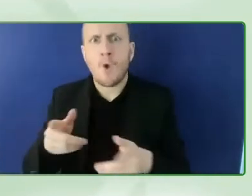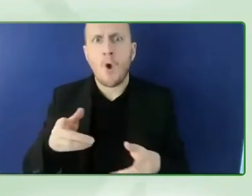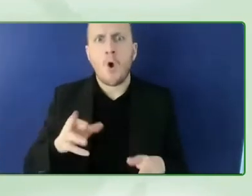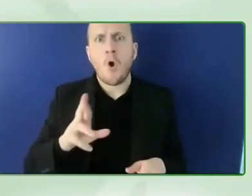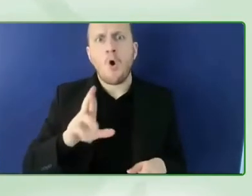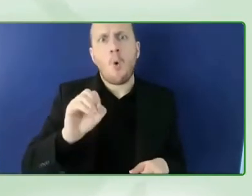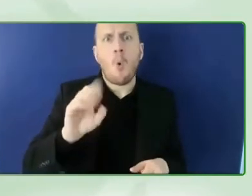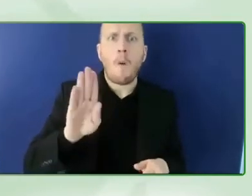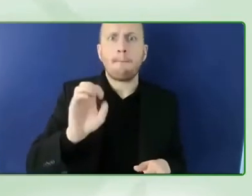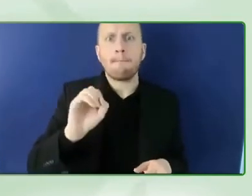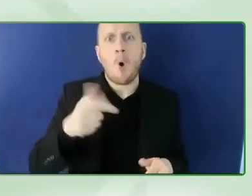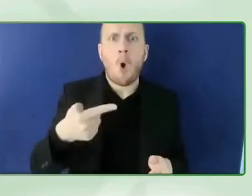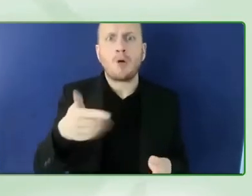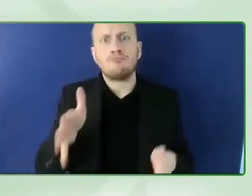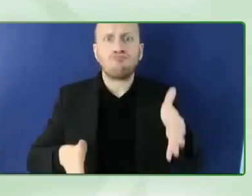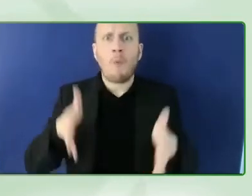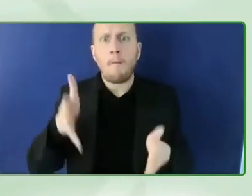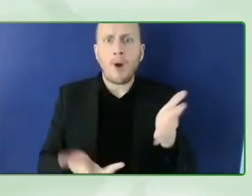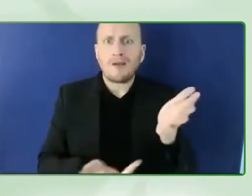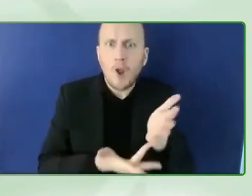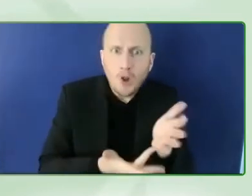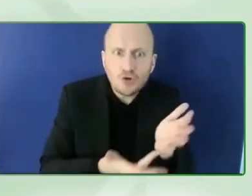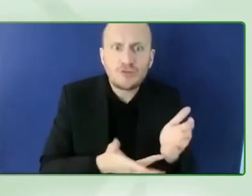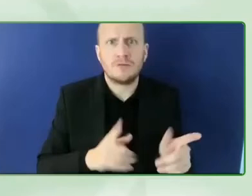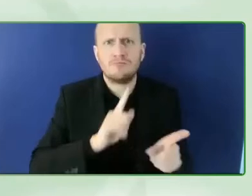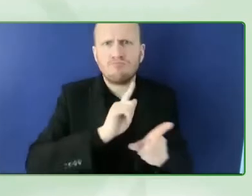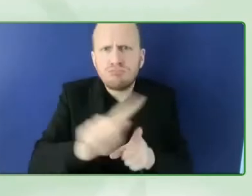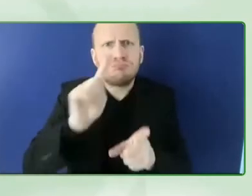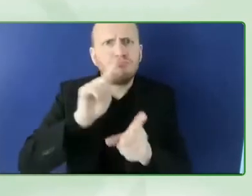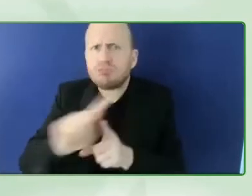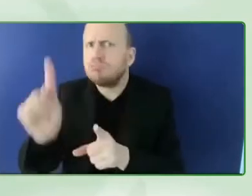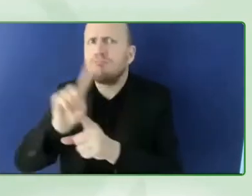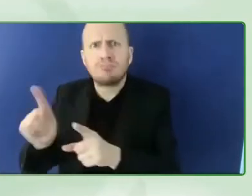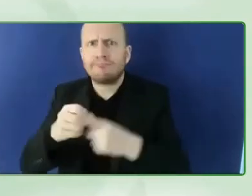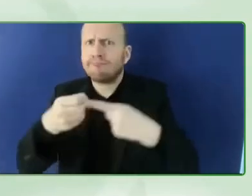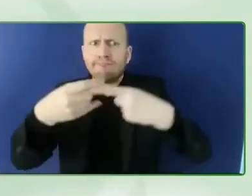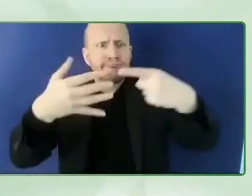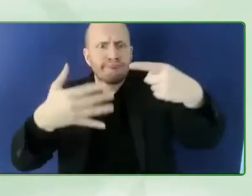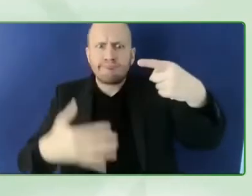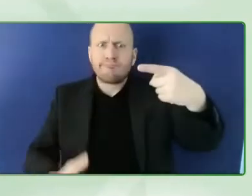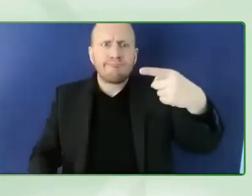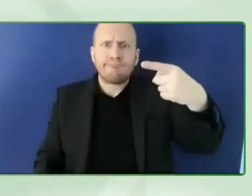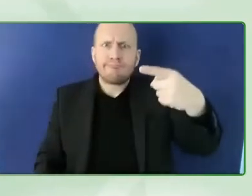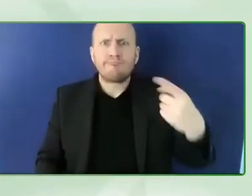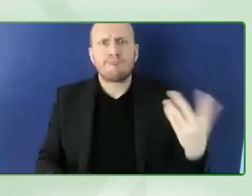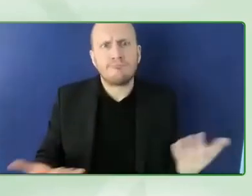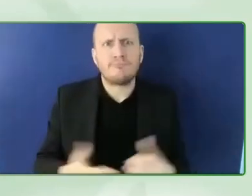be based on expert but will be based as well as on opinions of people from the public and it will